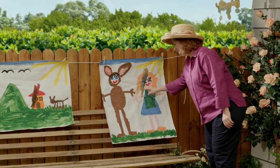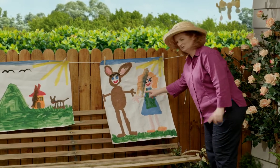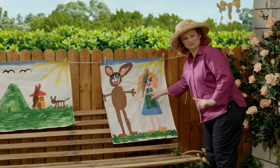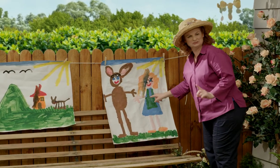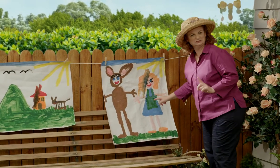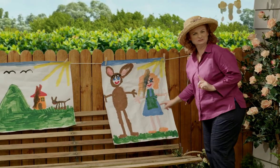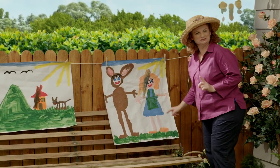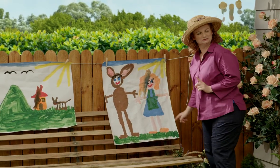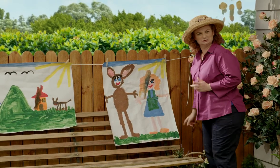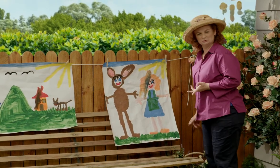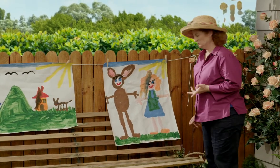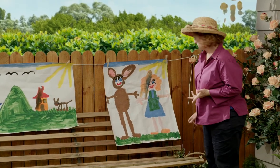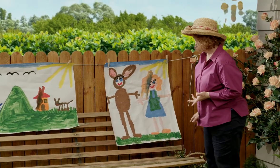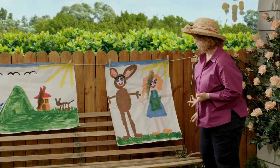I wonder what that is.